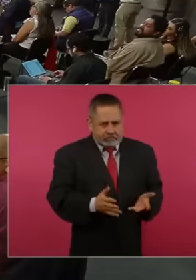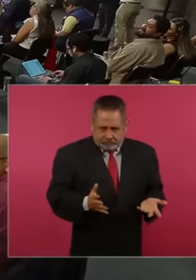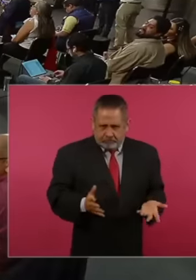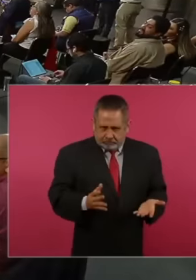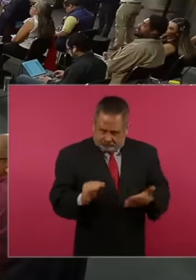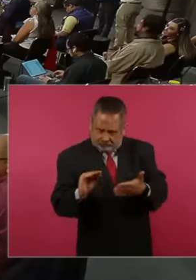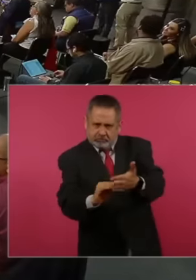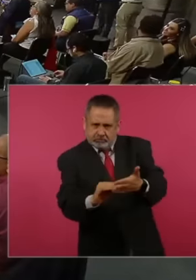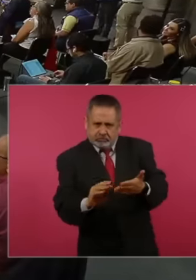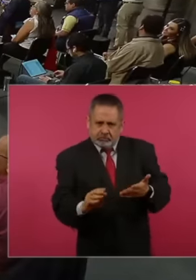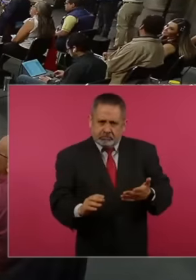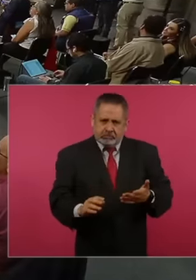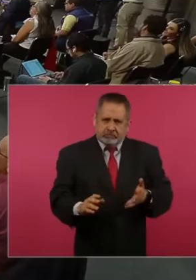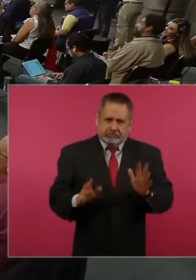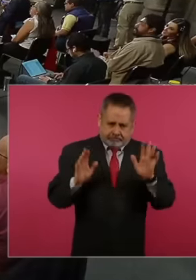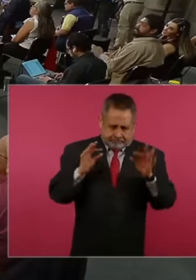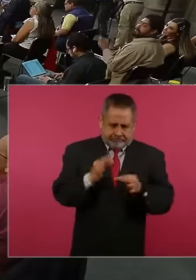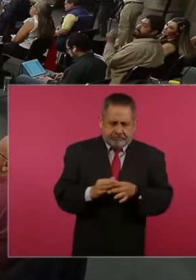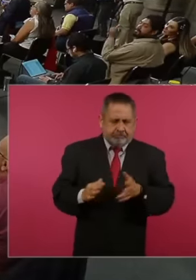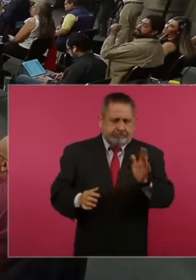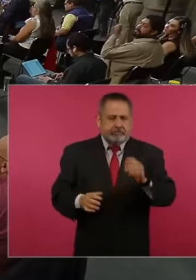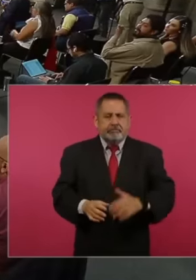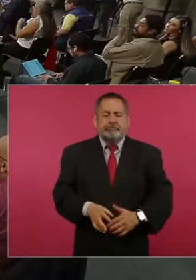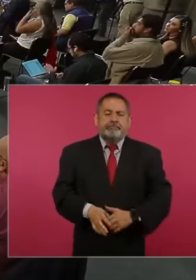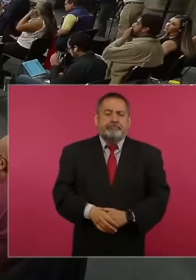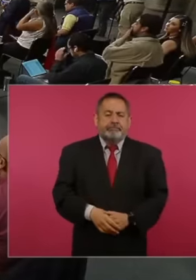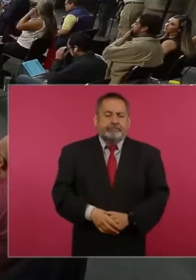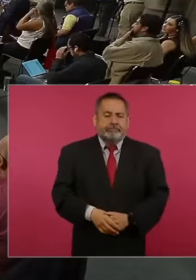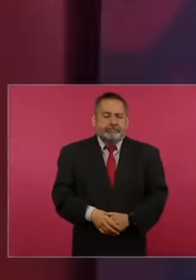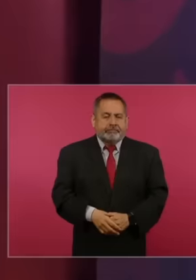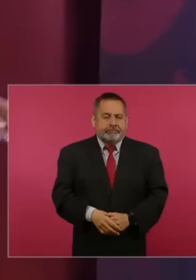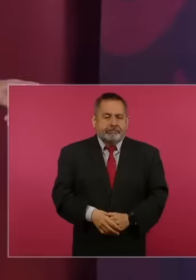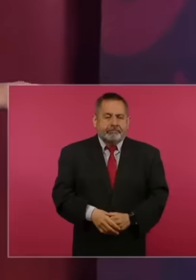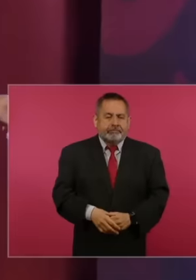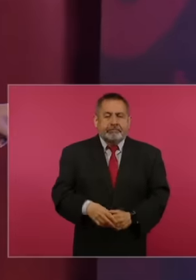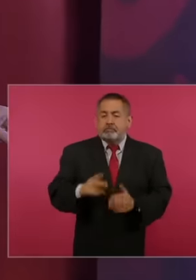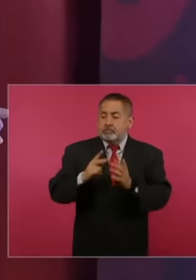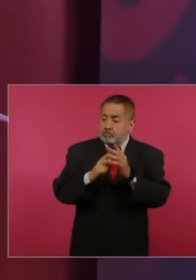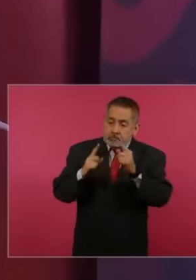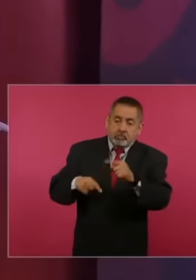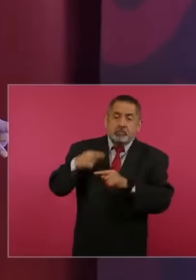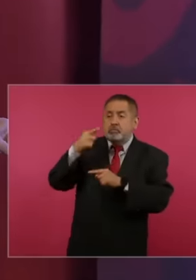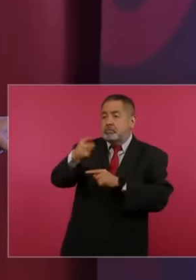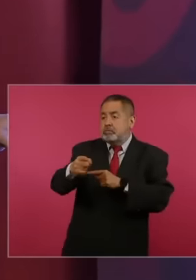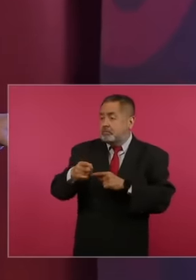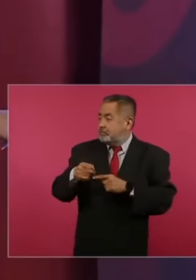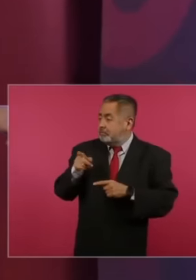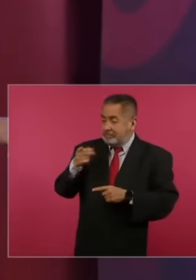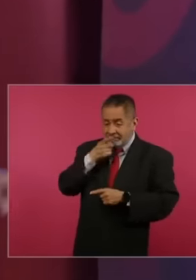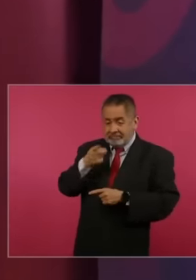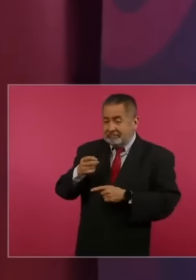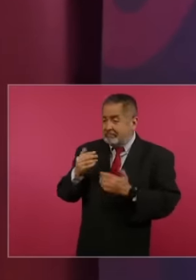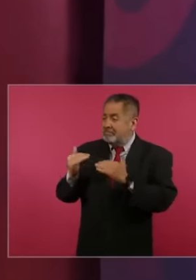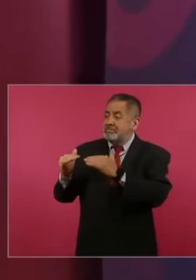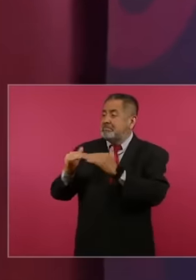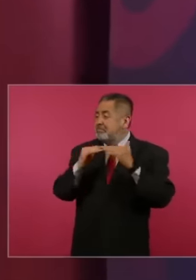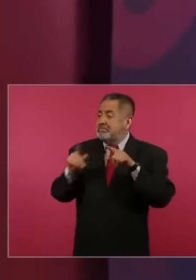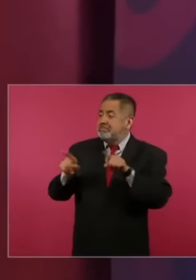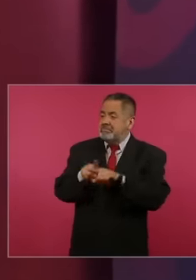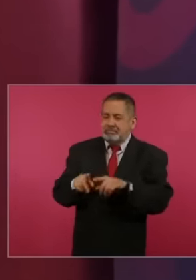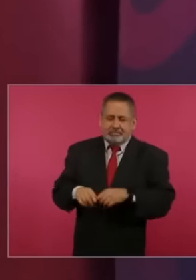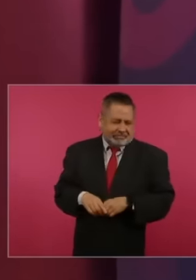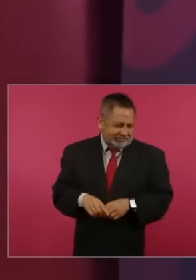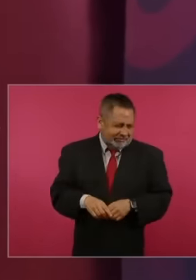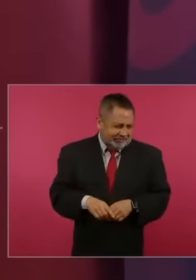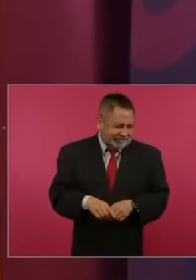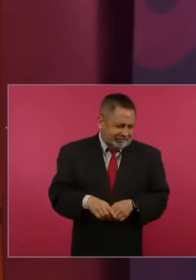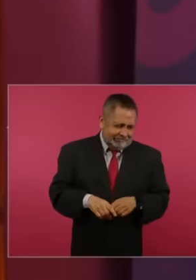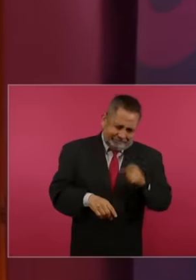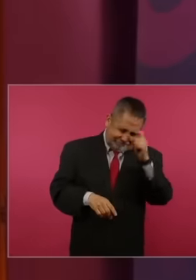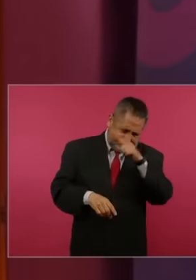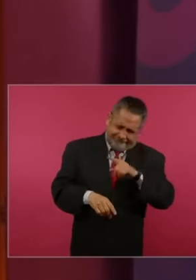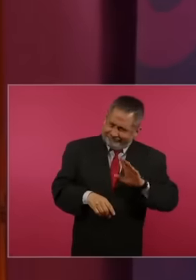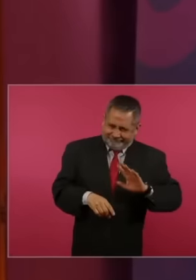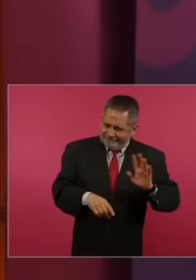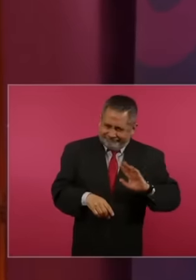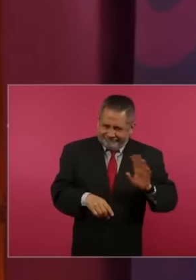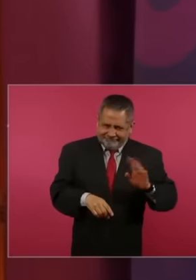is already consummated and it will be difficult to recover the institutionality it will be difficult for the